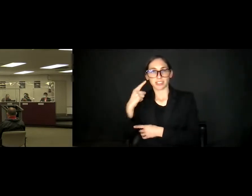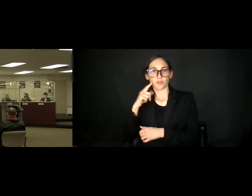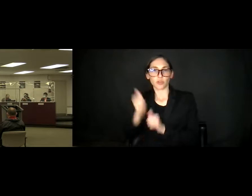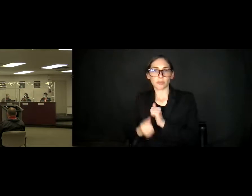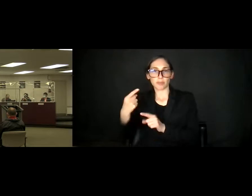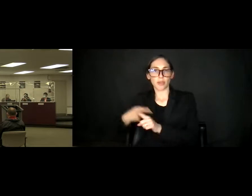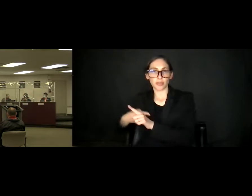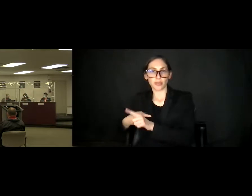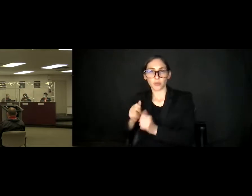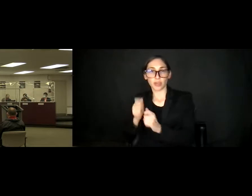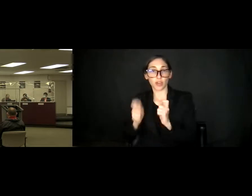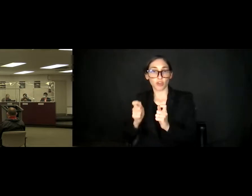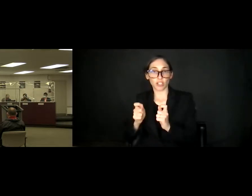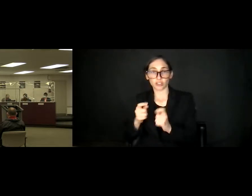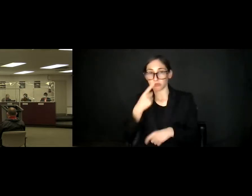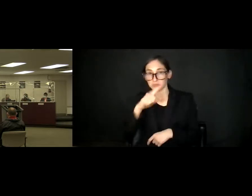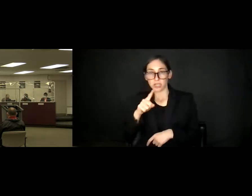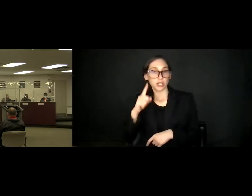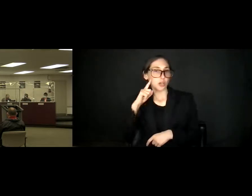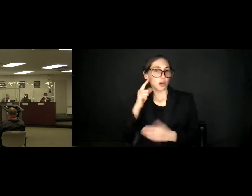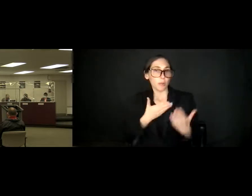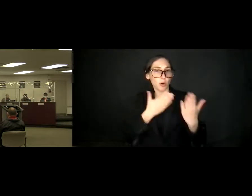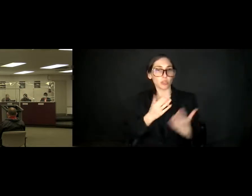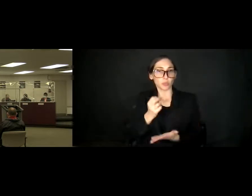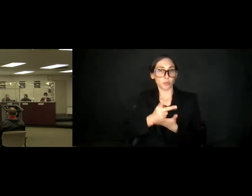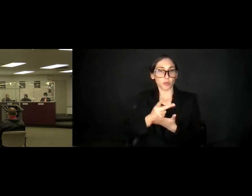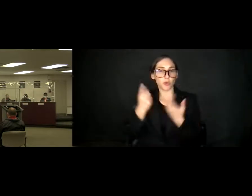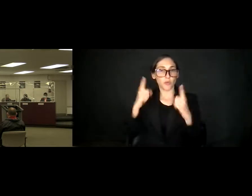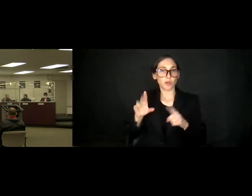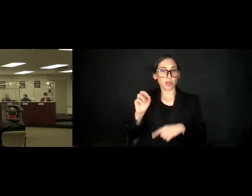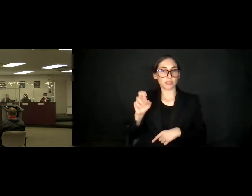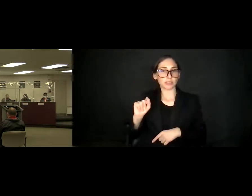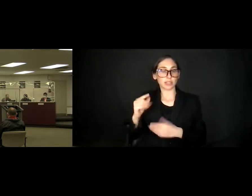may I hear a motion to approve the Consent Agenda Items by unanimous consent?